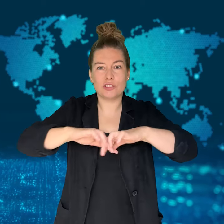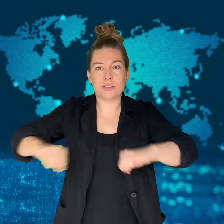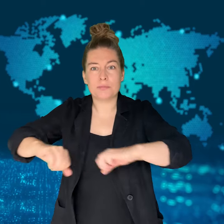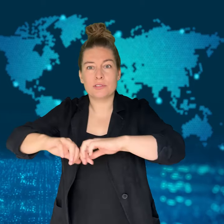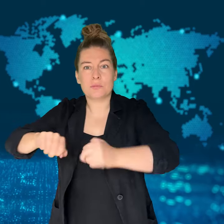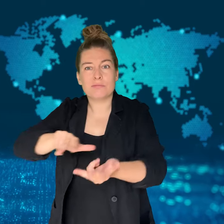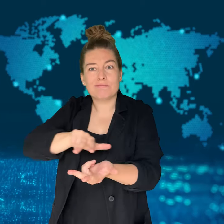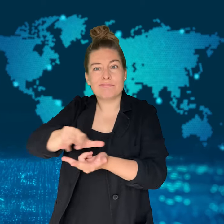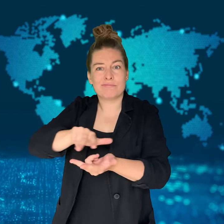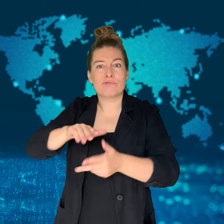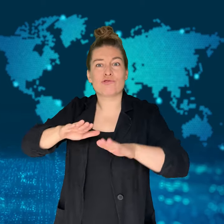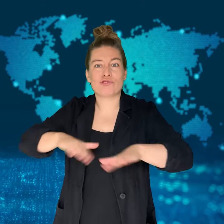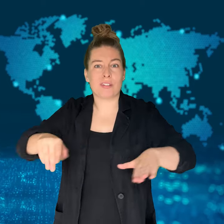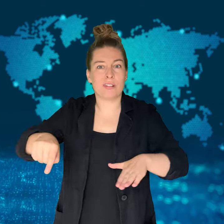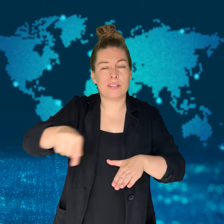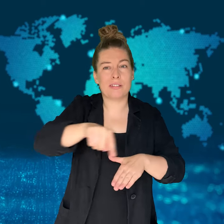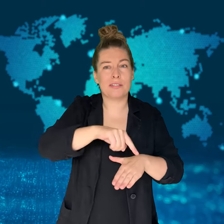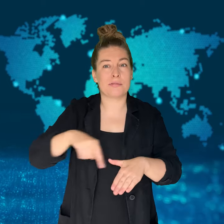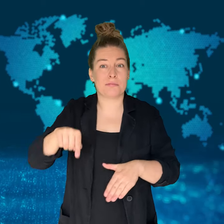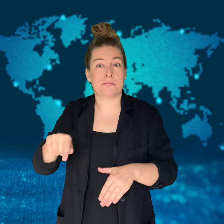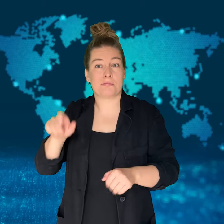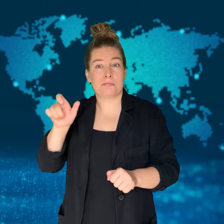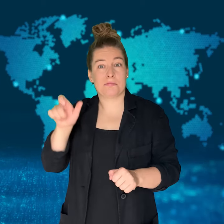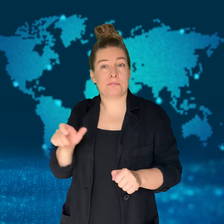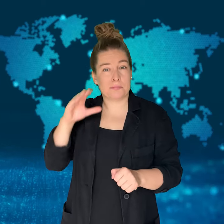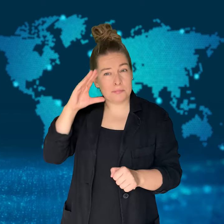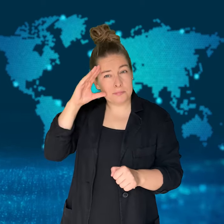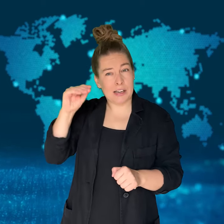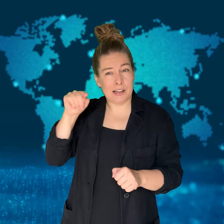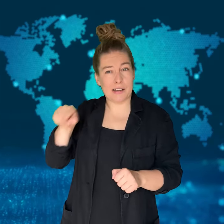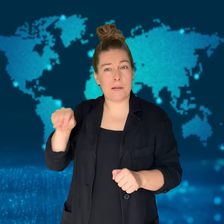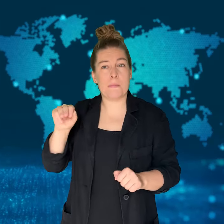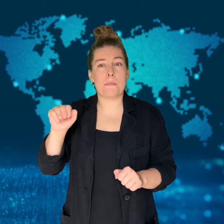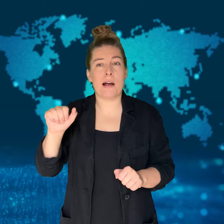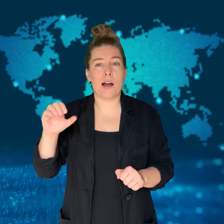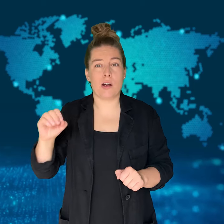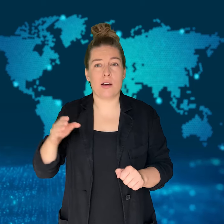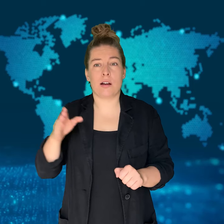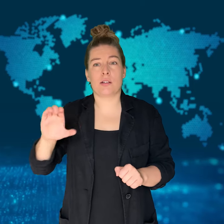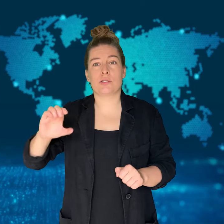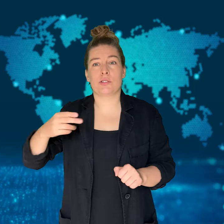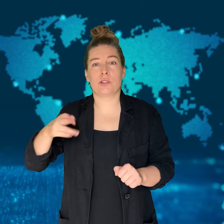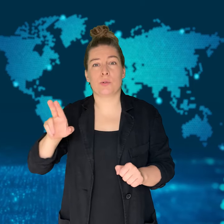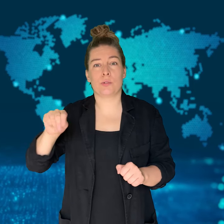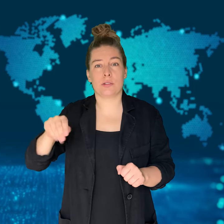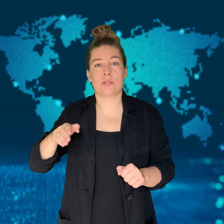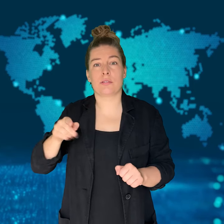Last year, a man named Mao Chun- shen was indicted on